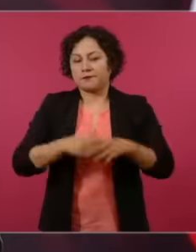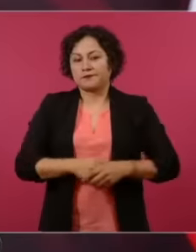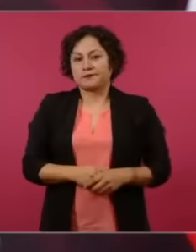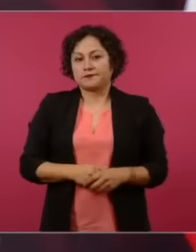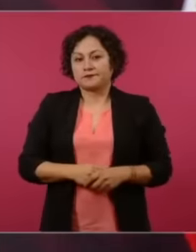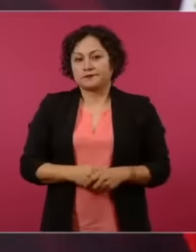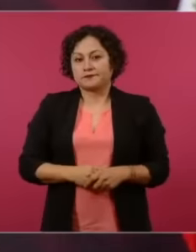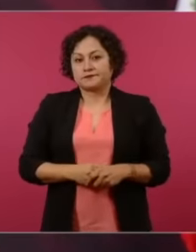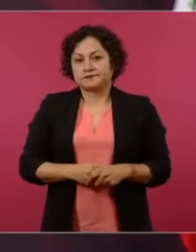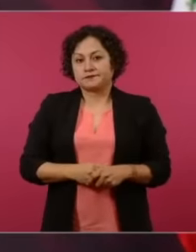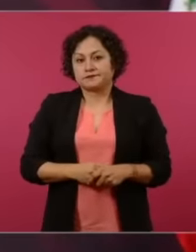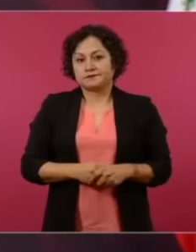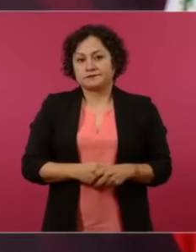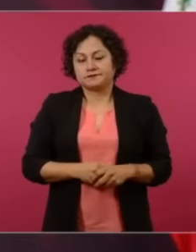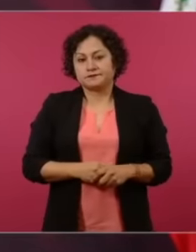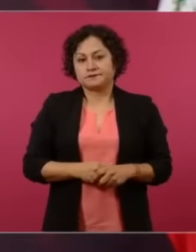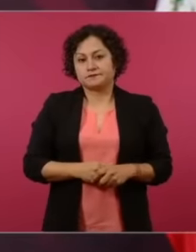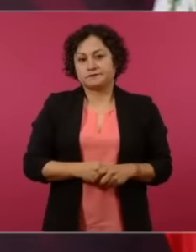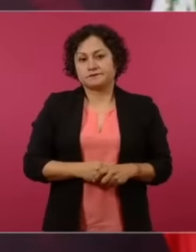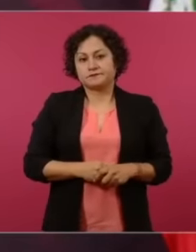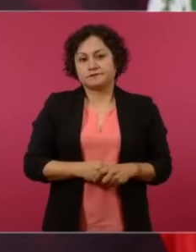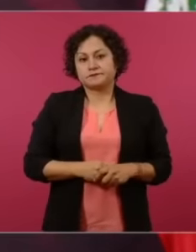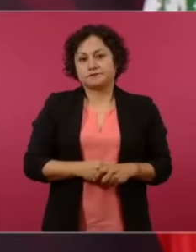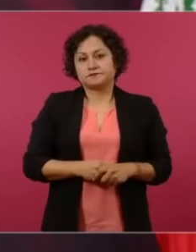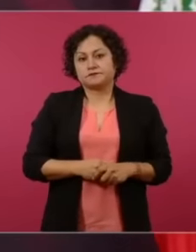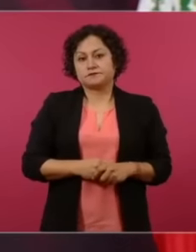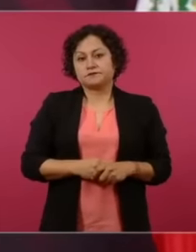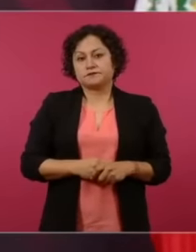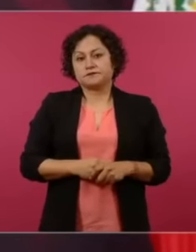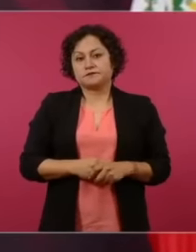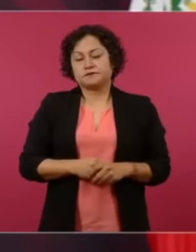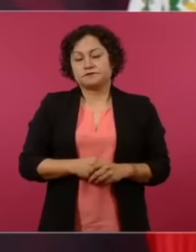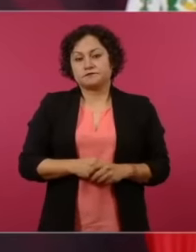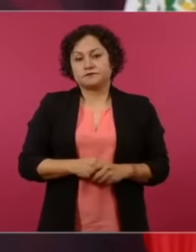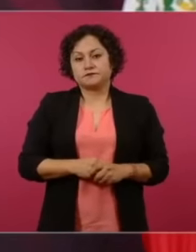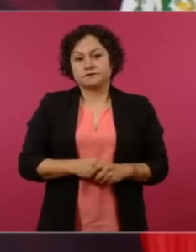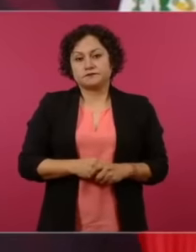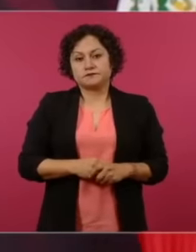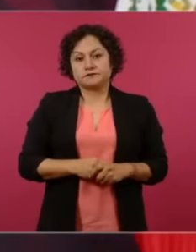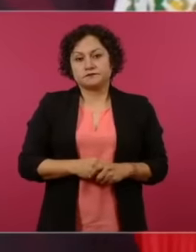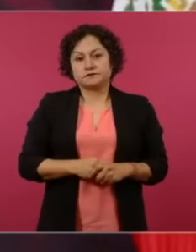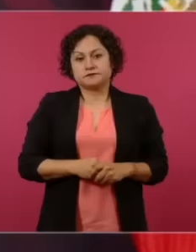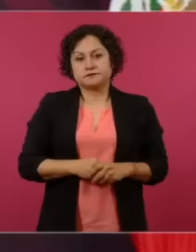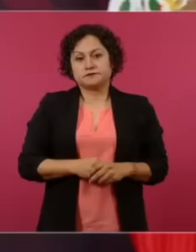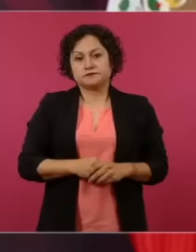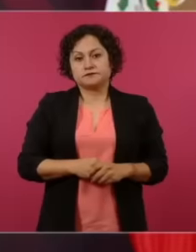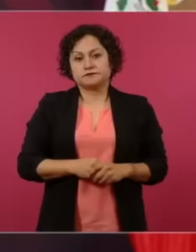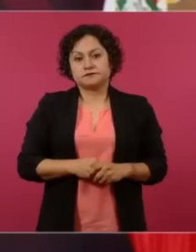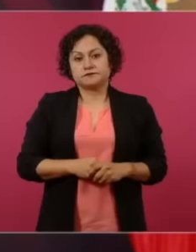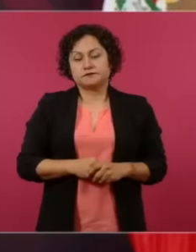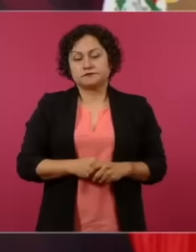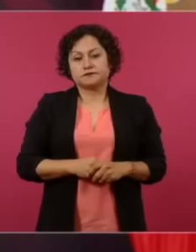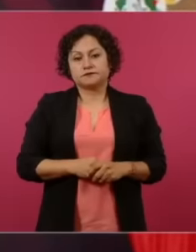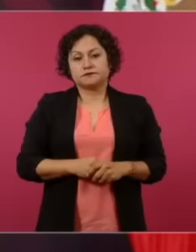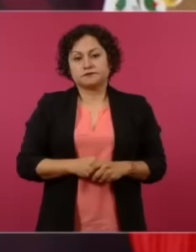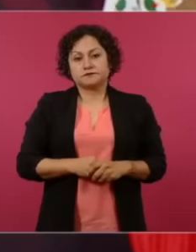either because he was